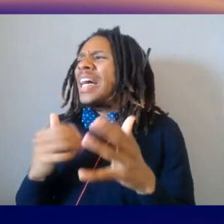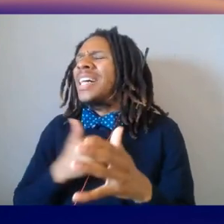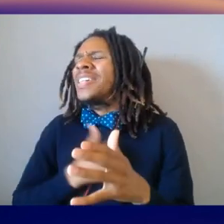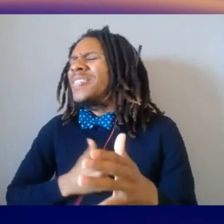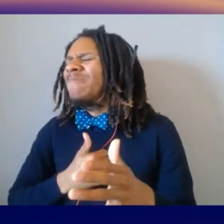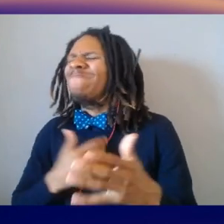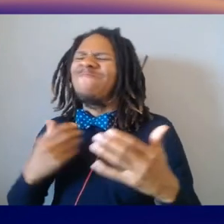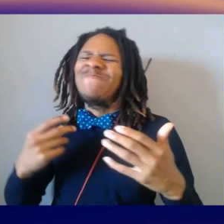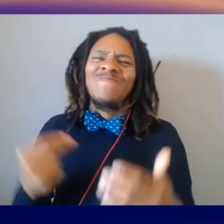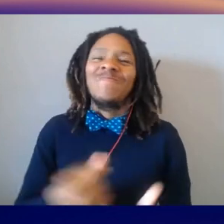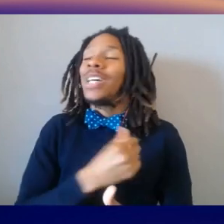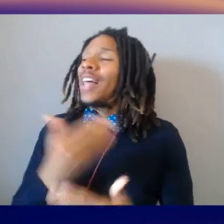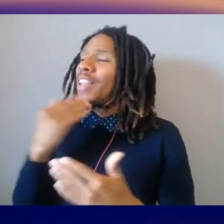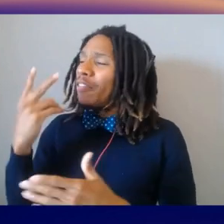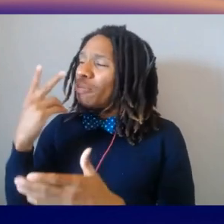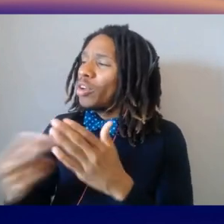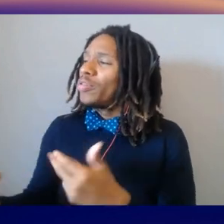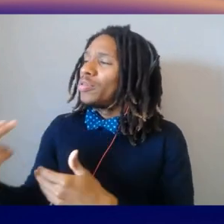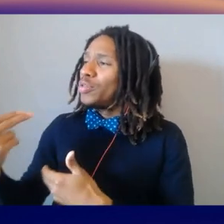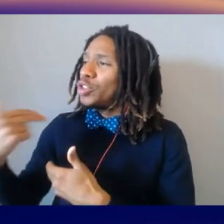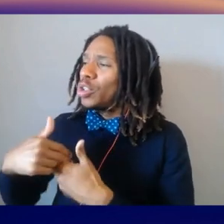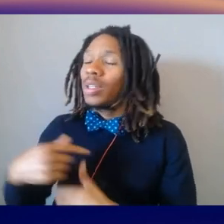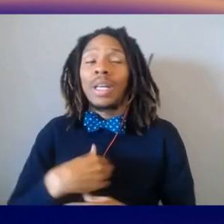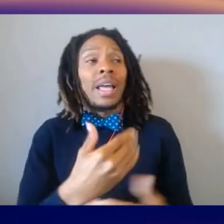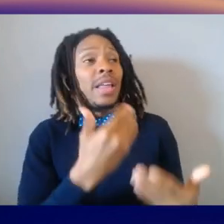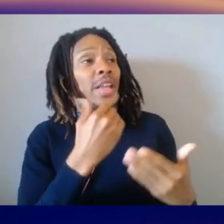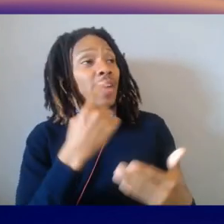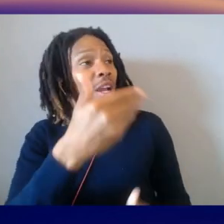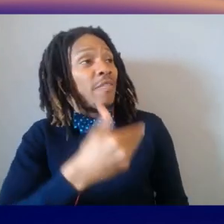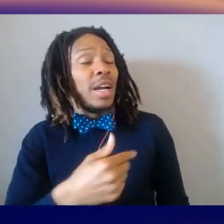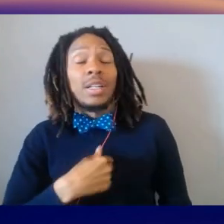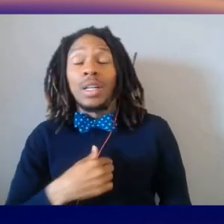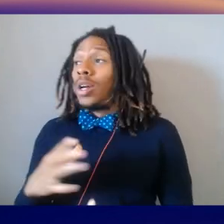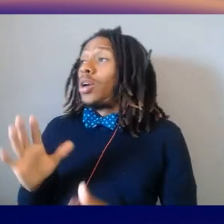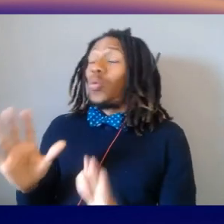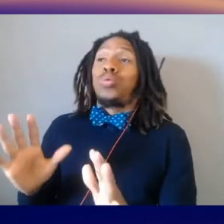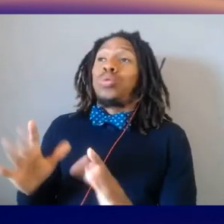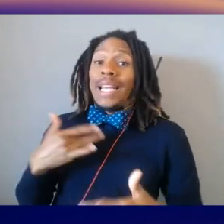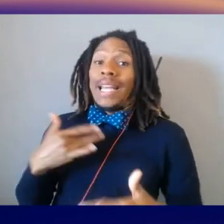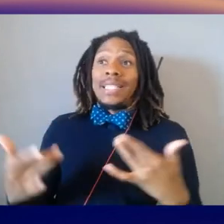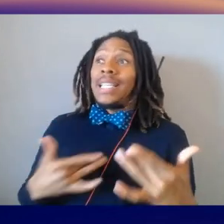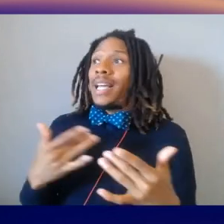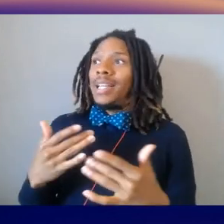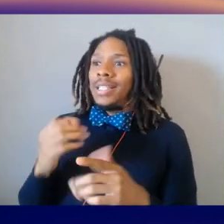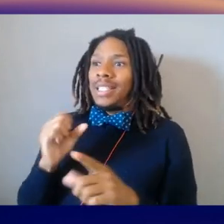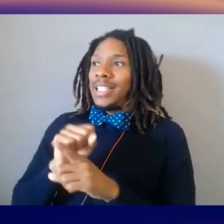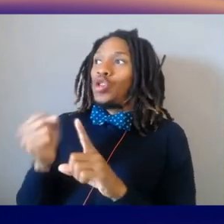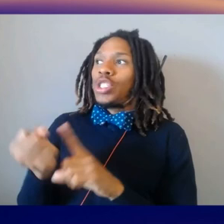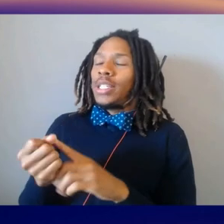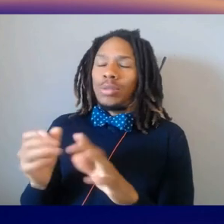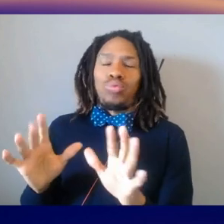And thank you very much for giving us the time. Incredibly exciting use cases here, I think, to look forward to.